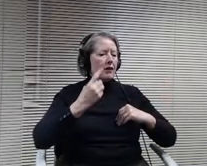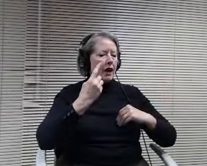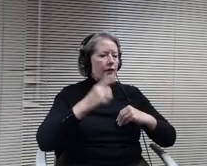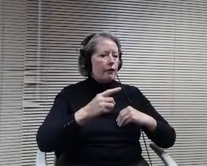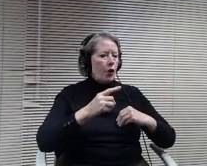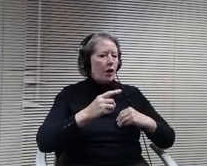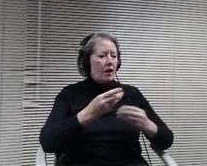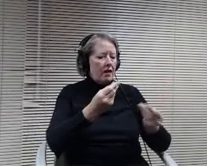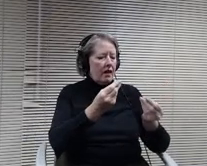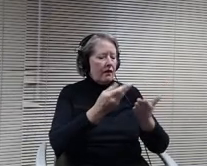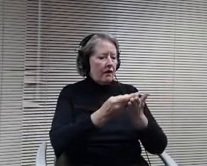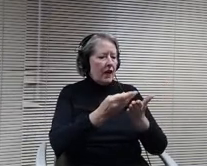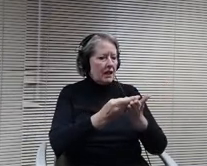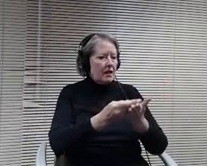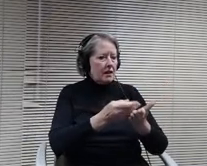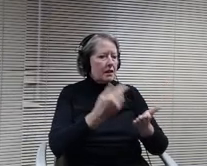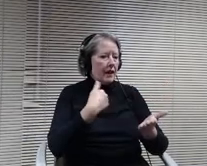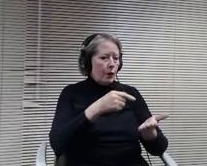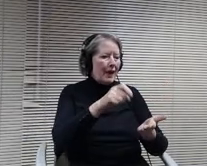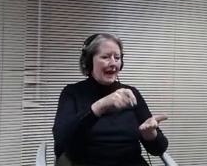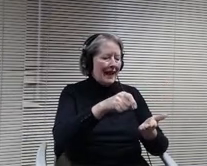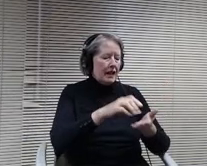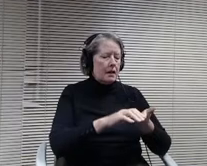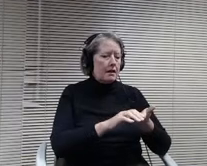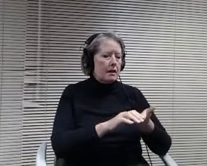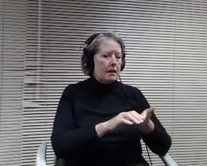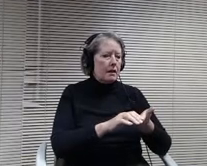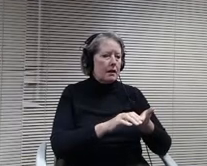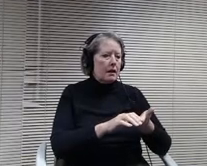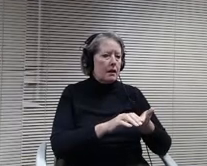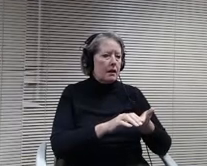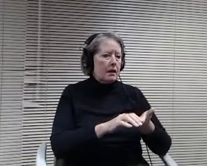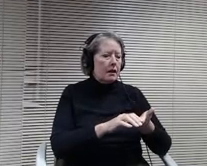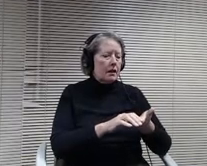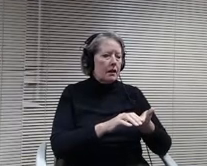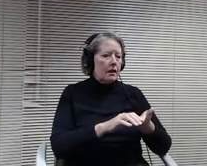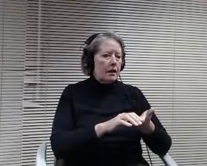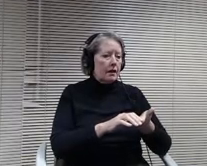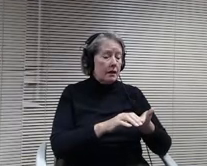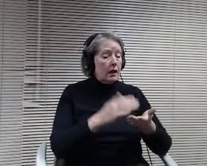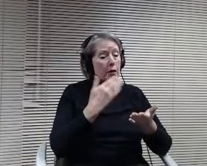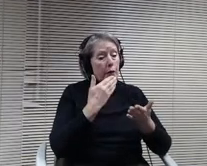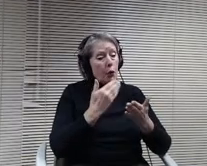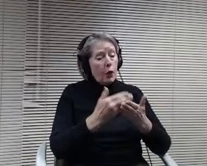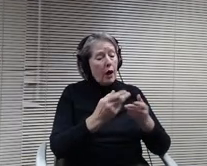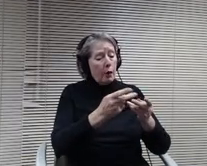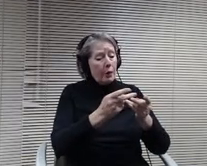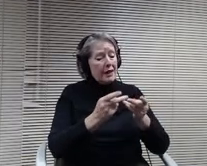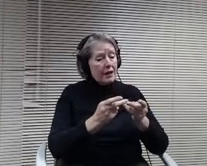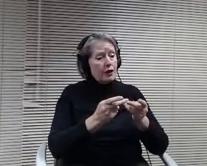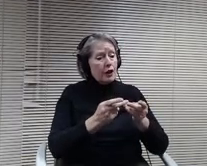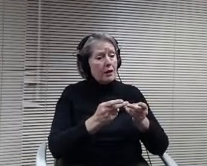funds that you're using. So it will be very well positioned across the driveway. At the.